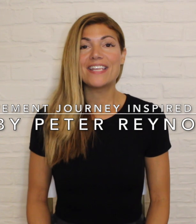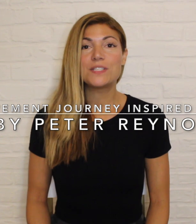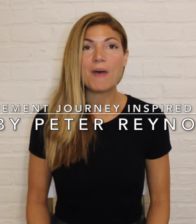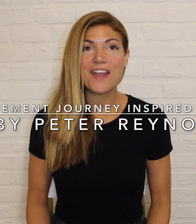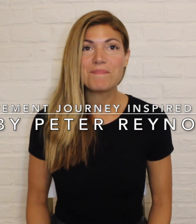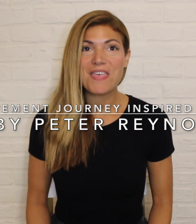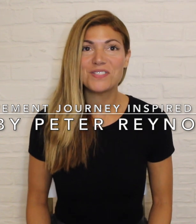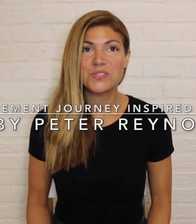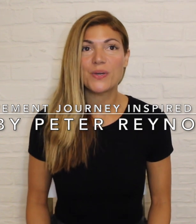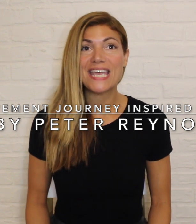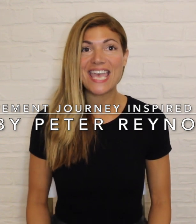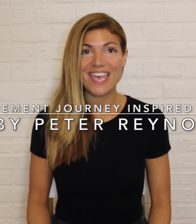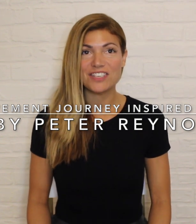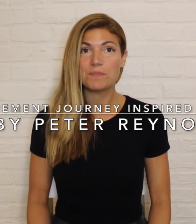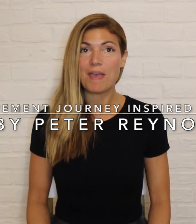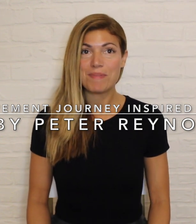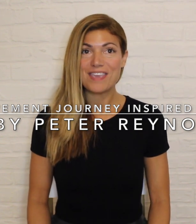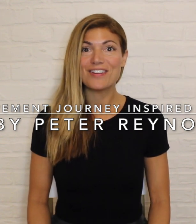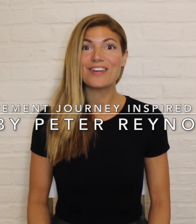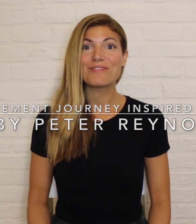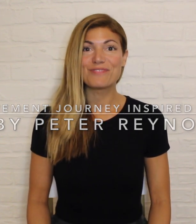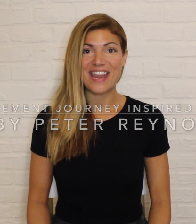inspired by the story "Ish" by Peter Reynolds